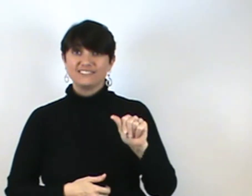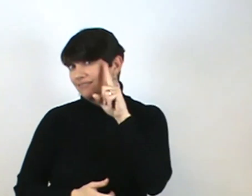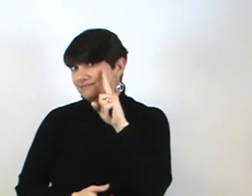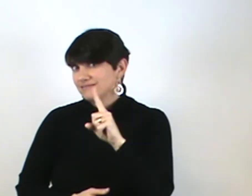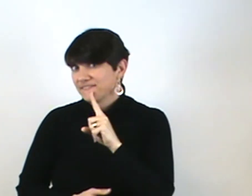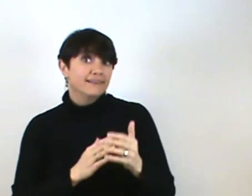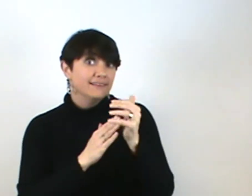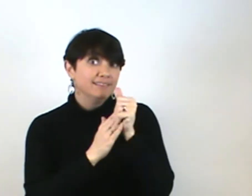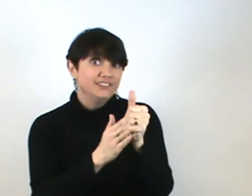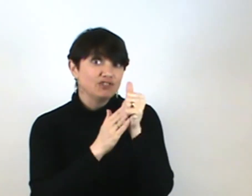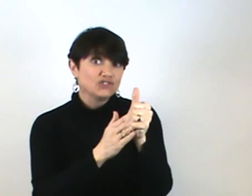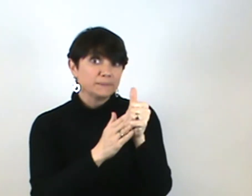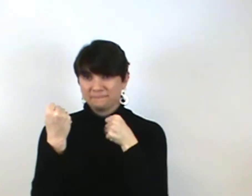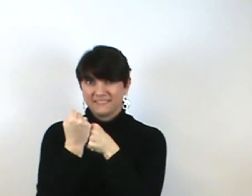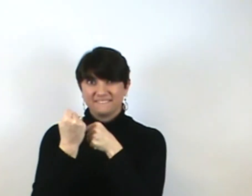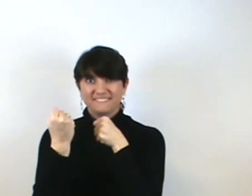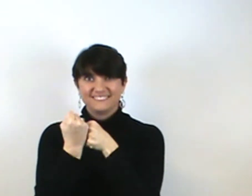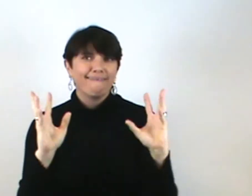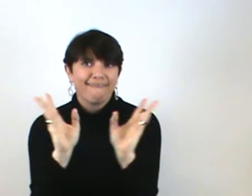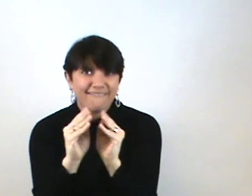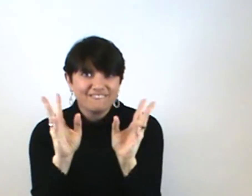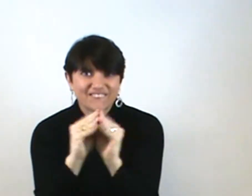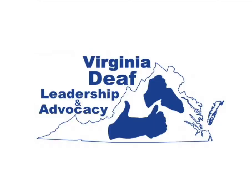Virginia Deaf Leader and Advocacy Forum